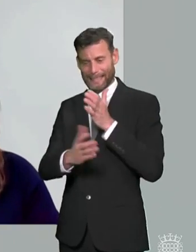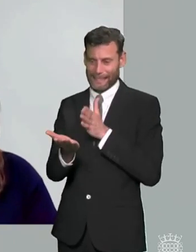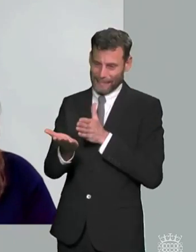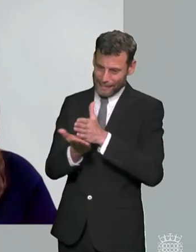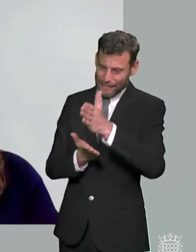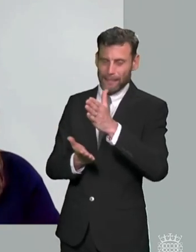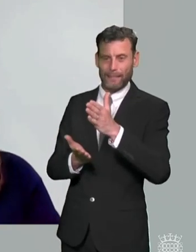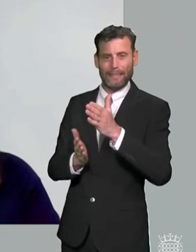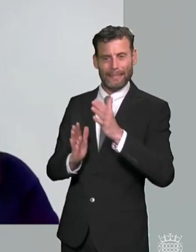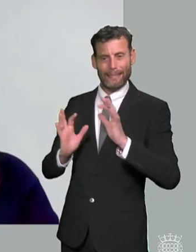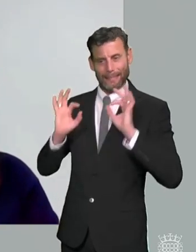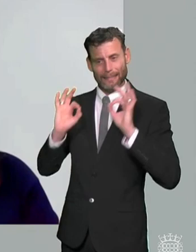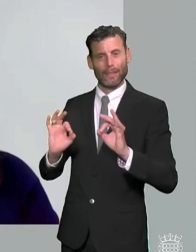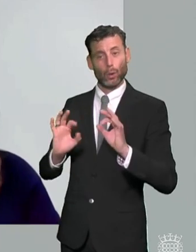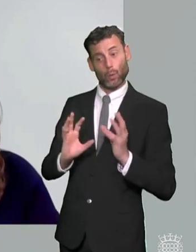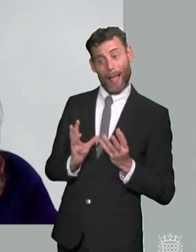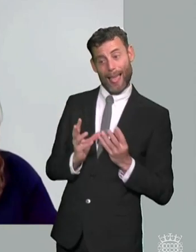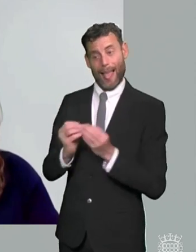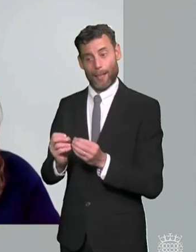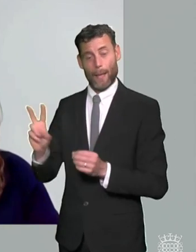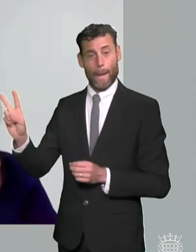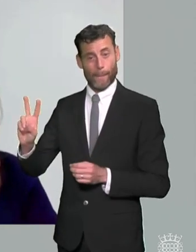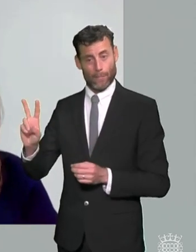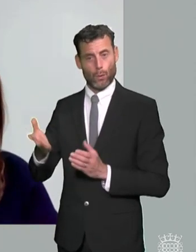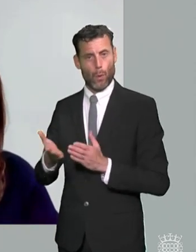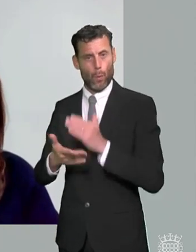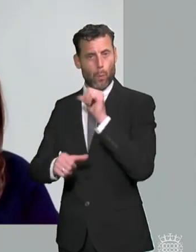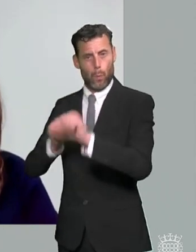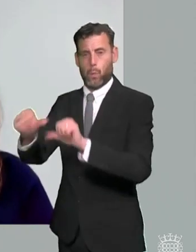about this come from but i think strengthening the senior services as my colleagues have suggested